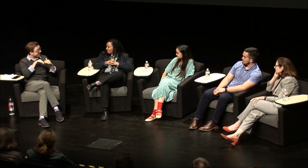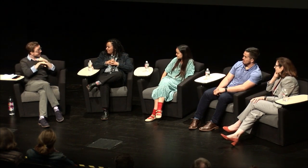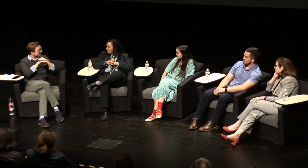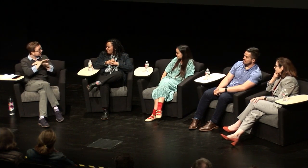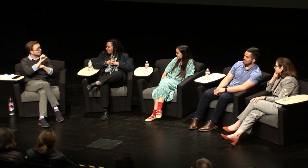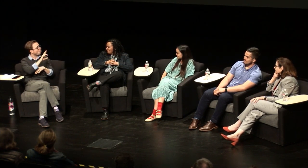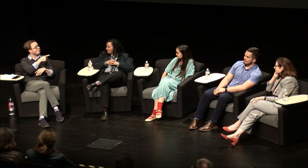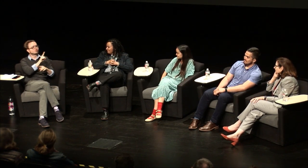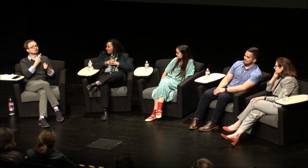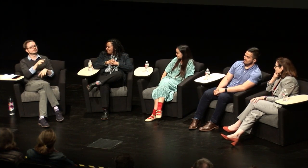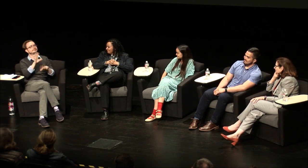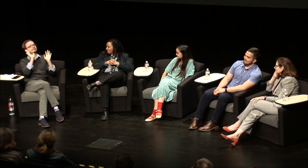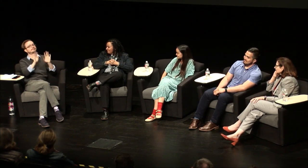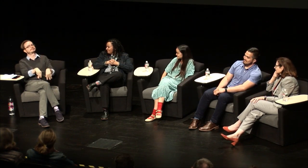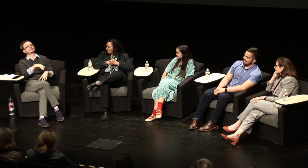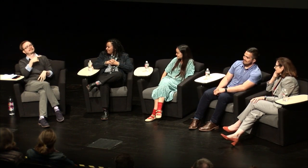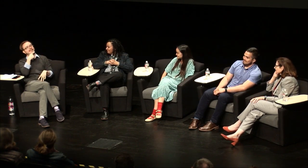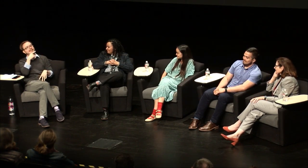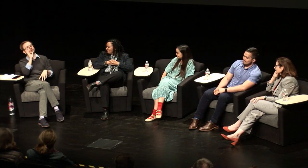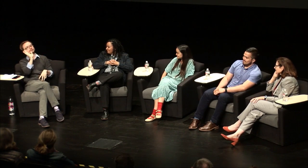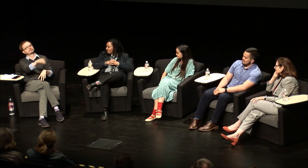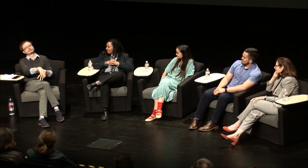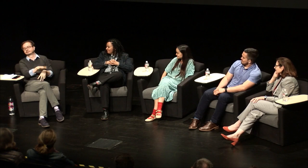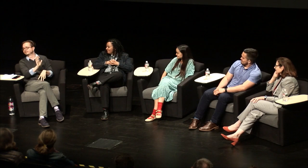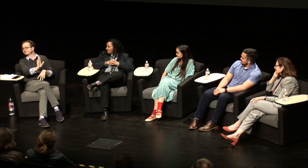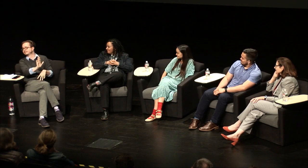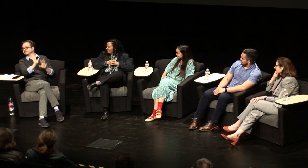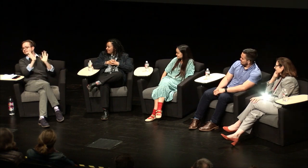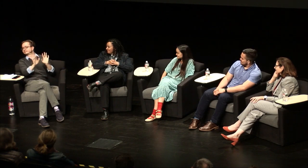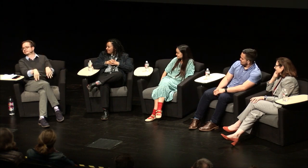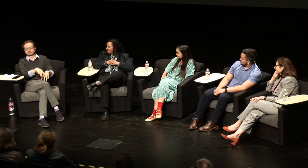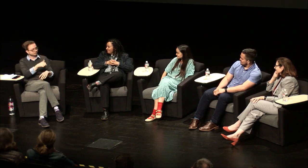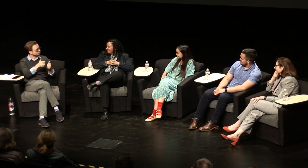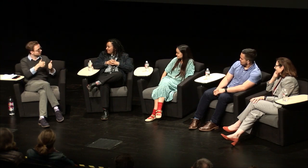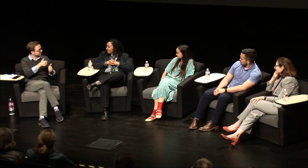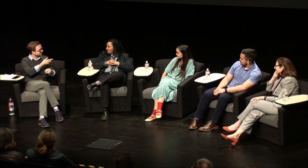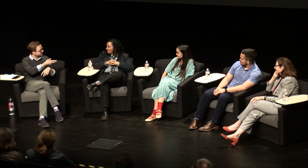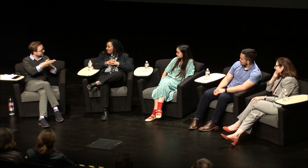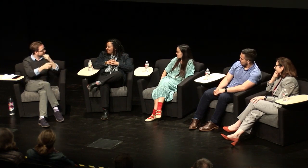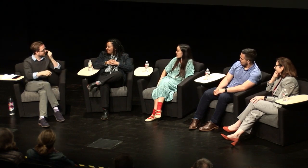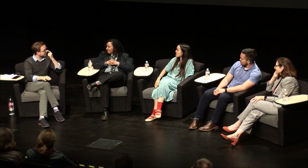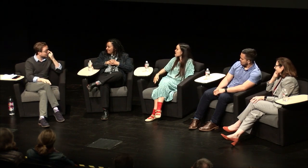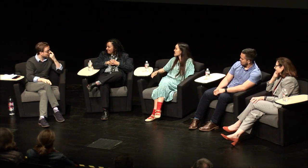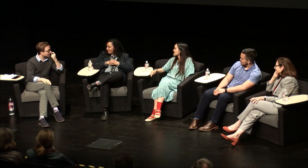were able to ask and like get good explanations like why do you people do this and then your parents told you or just like you'll figure it out when